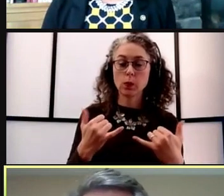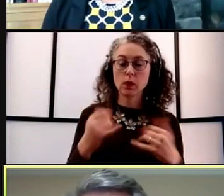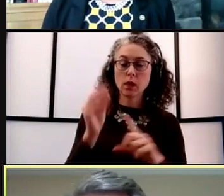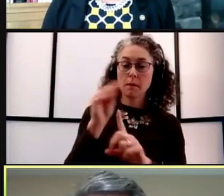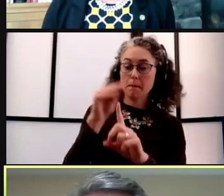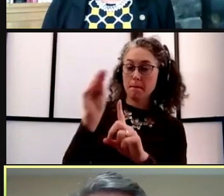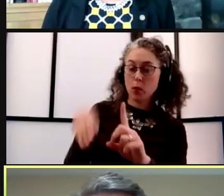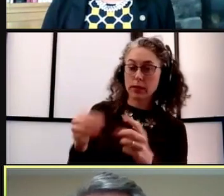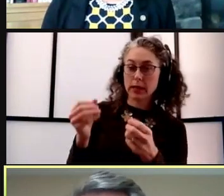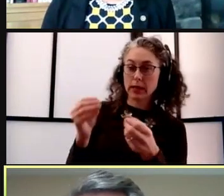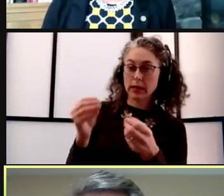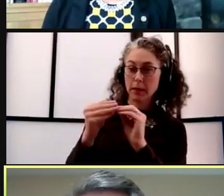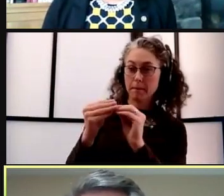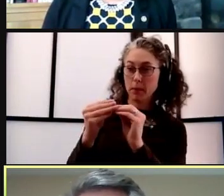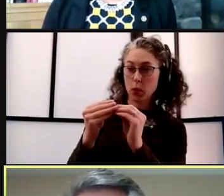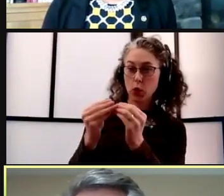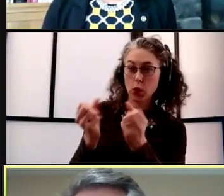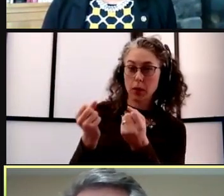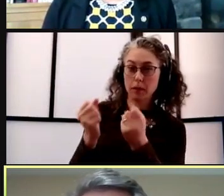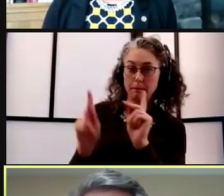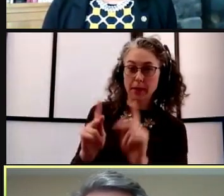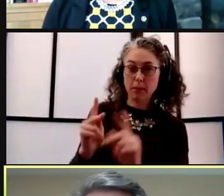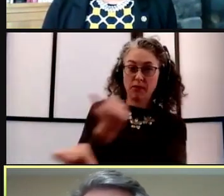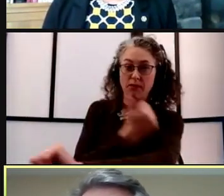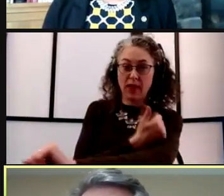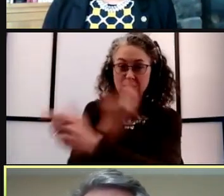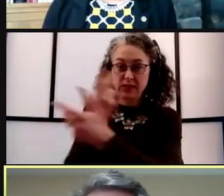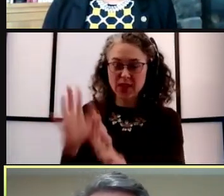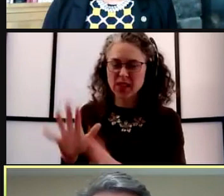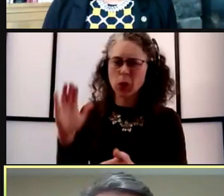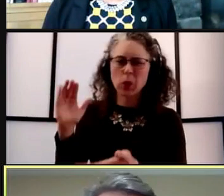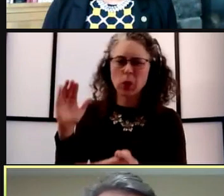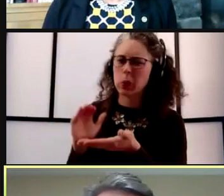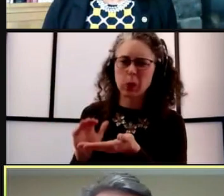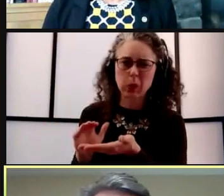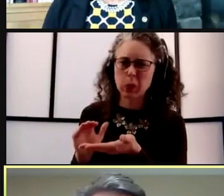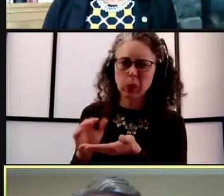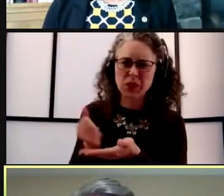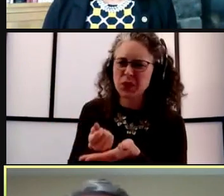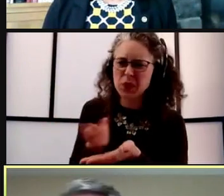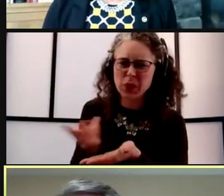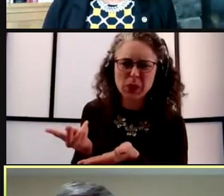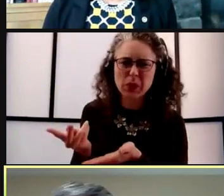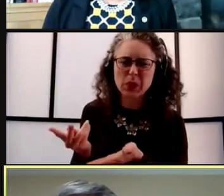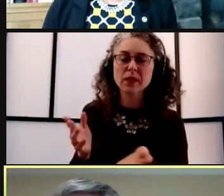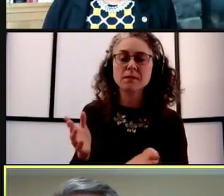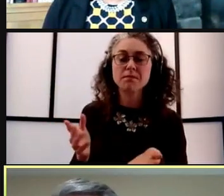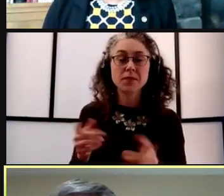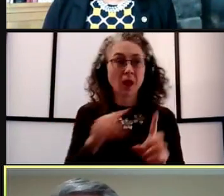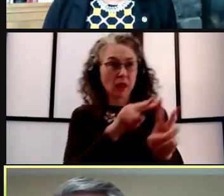who've been vaccinated is low and we see other people, we don't know if they're vaccinated or not.